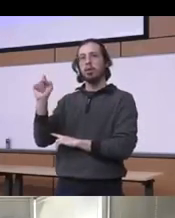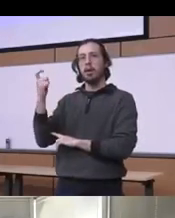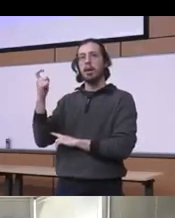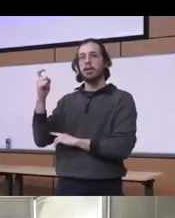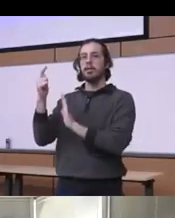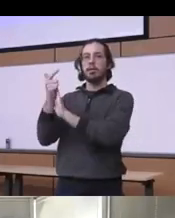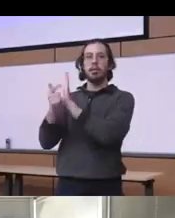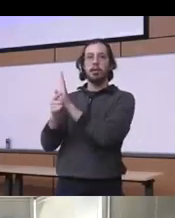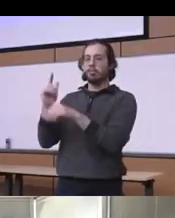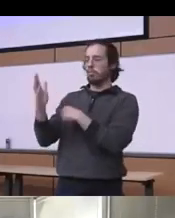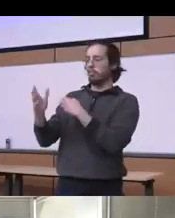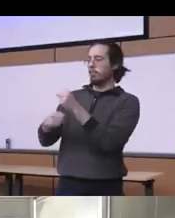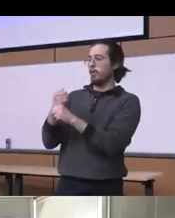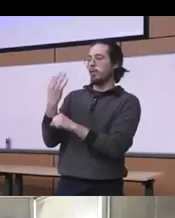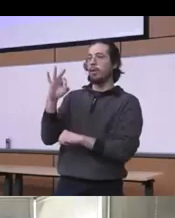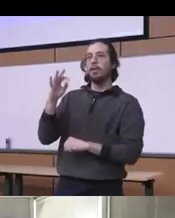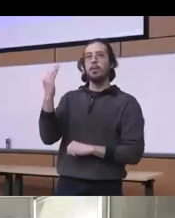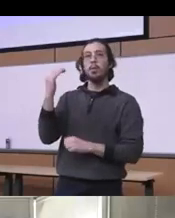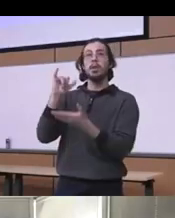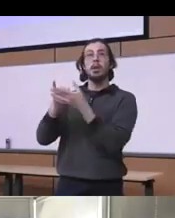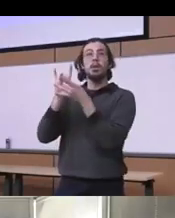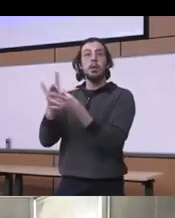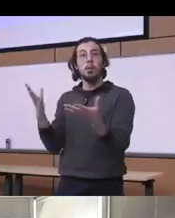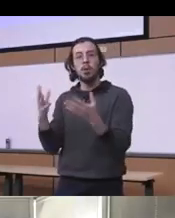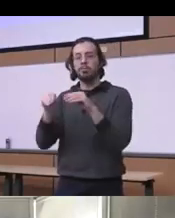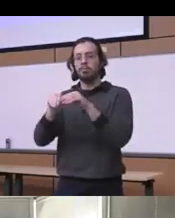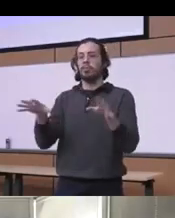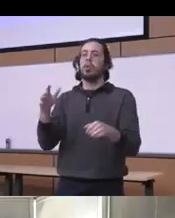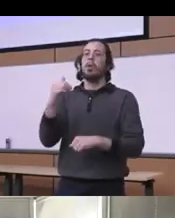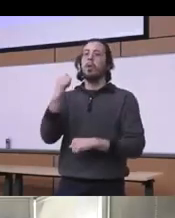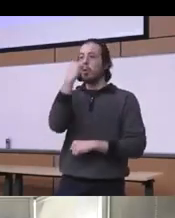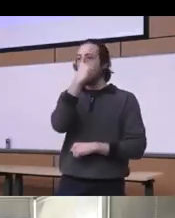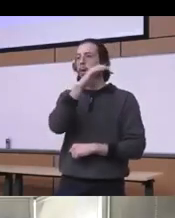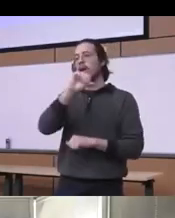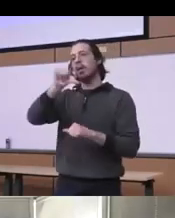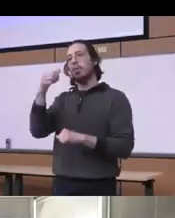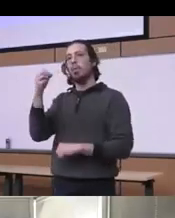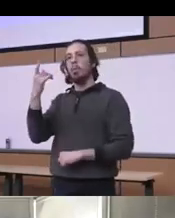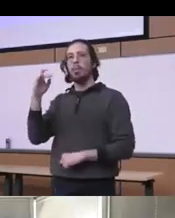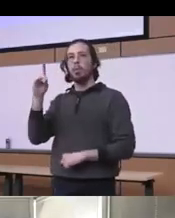established to regulate the distribution of Coca and opioids interestingly enough you know that law